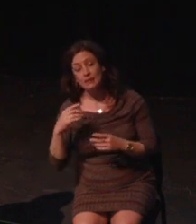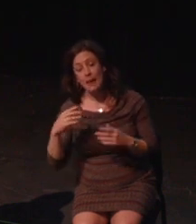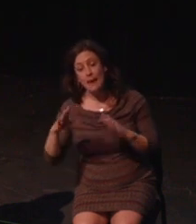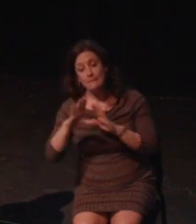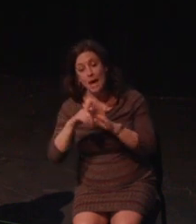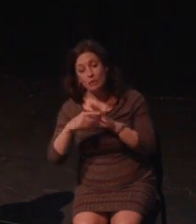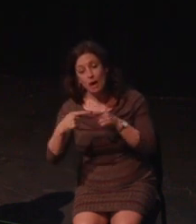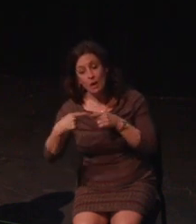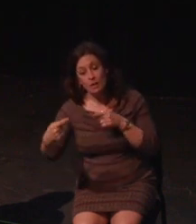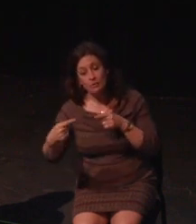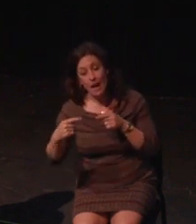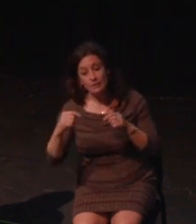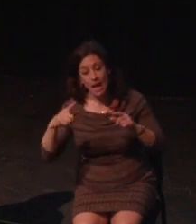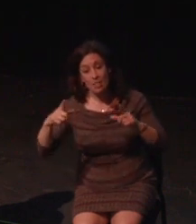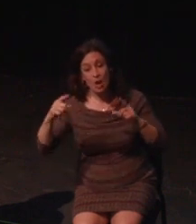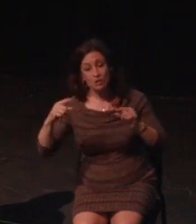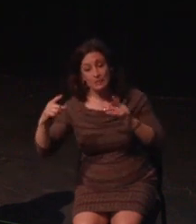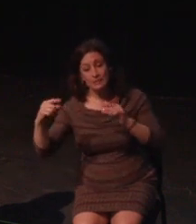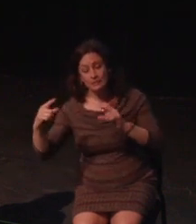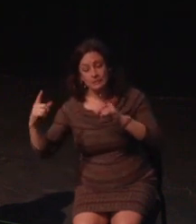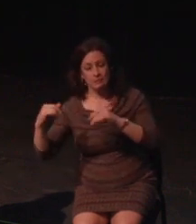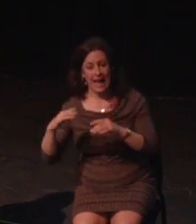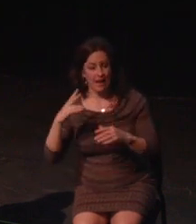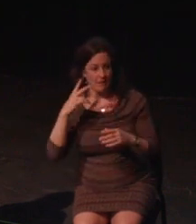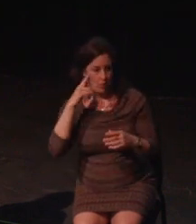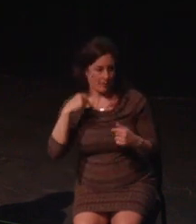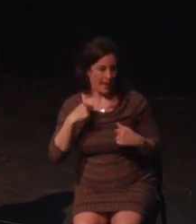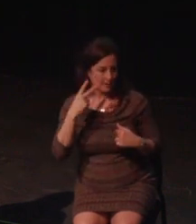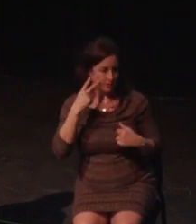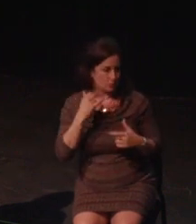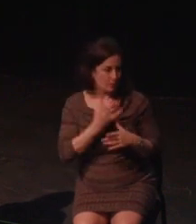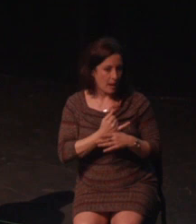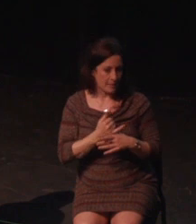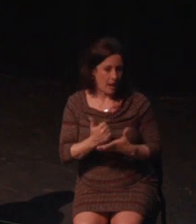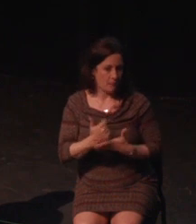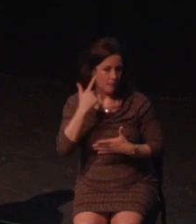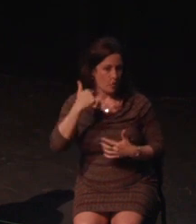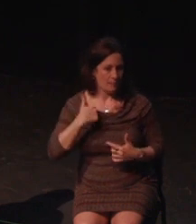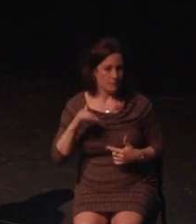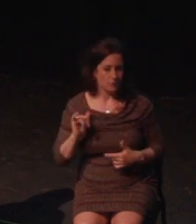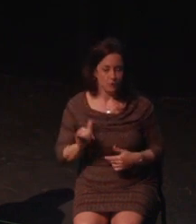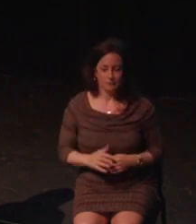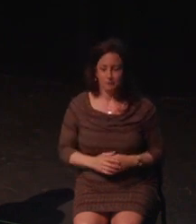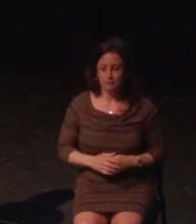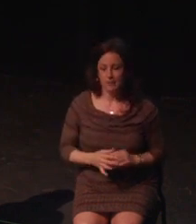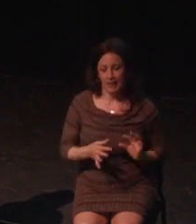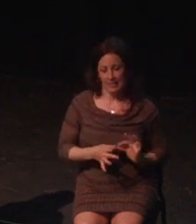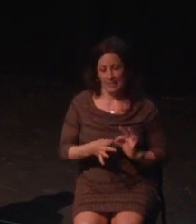I'm sure if you're here today, you know having empathy for your audience informs good design.